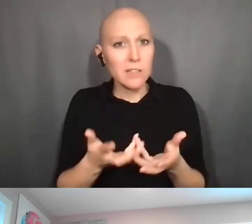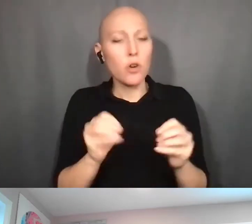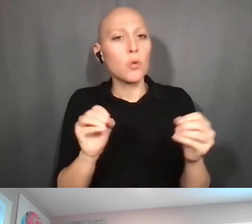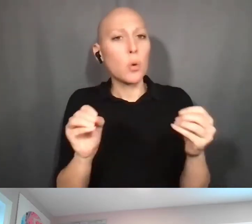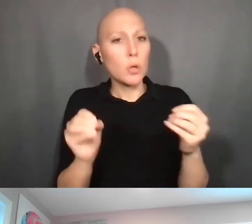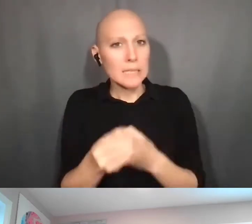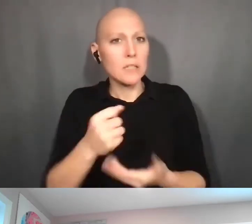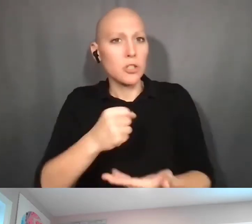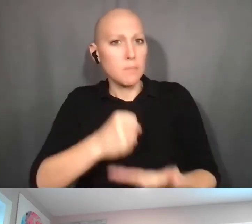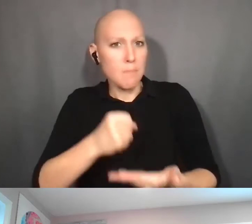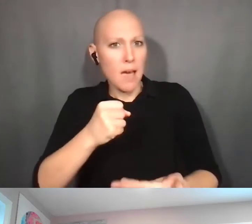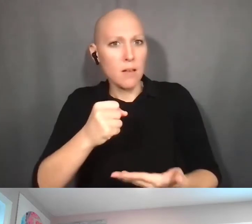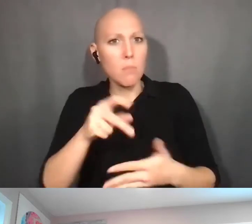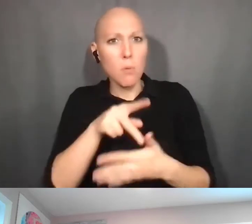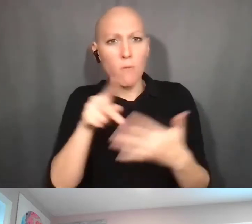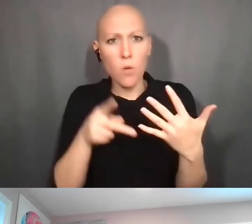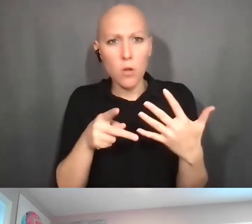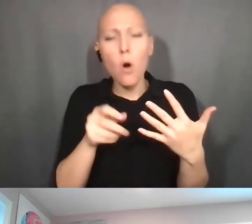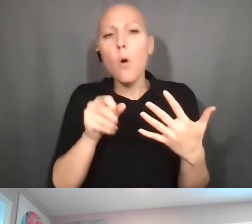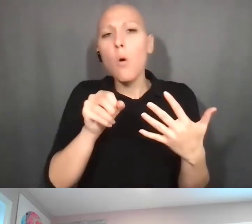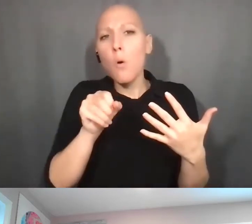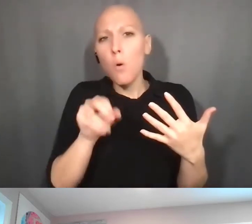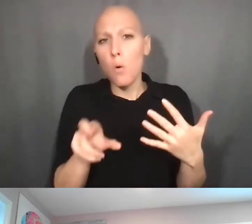or does each patent have a utilization report